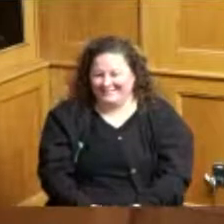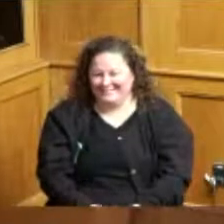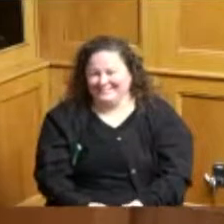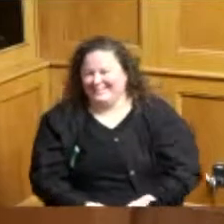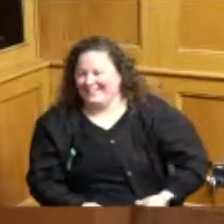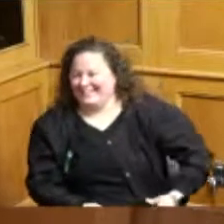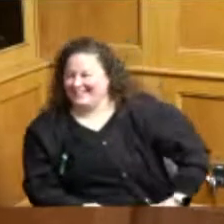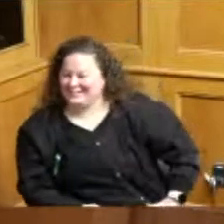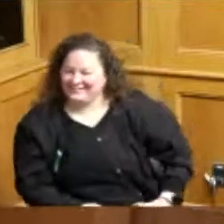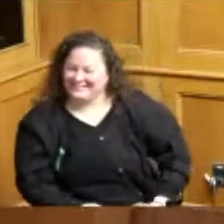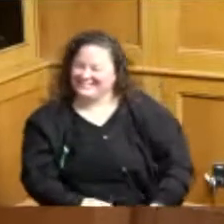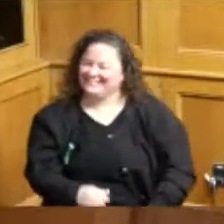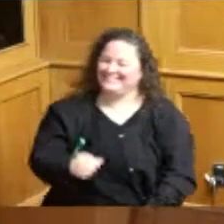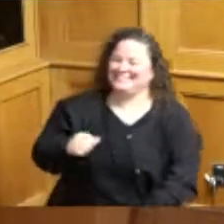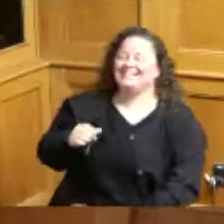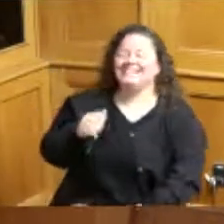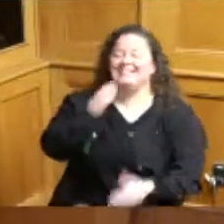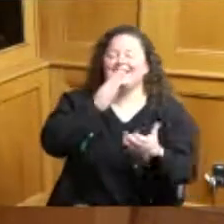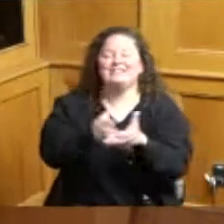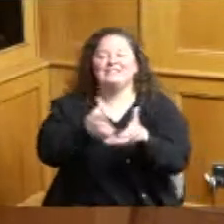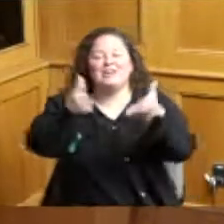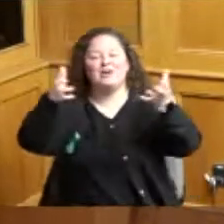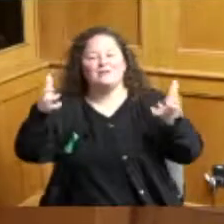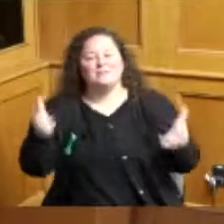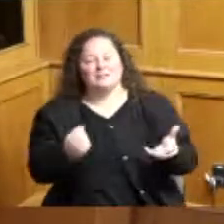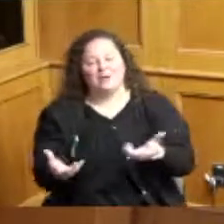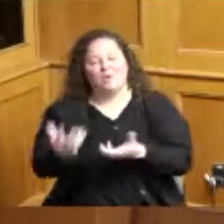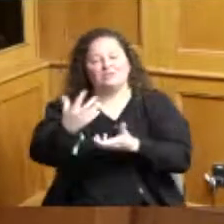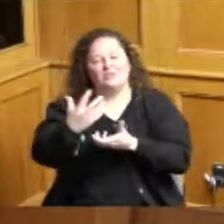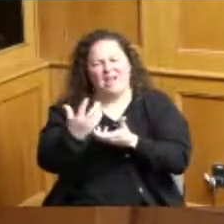thank you so much I'd like to make a motion to prove the minutes of the previous session